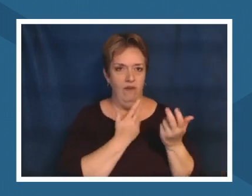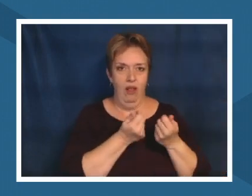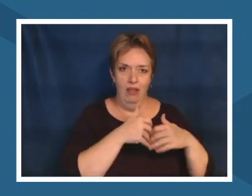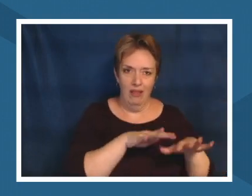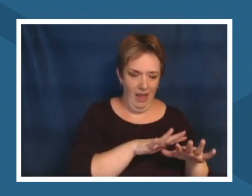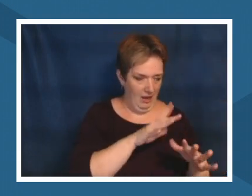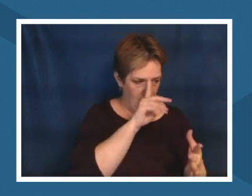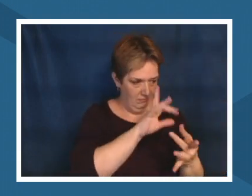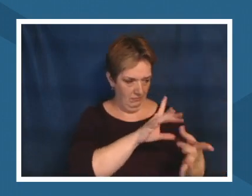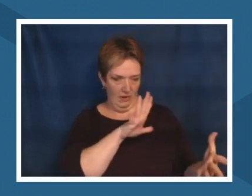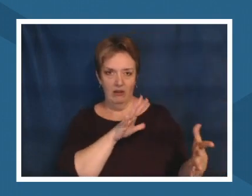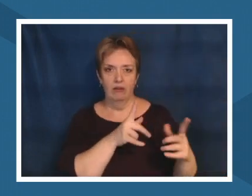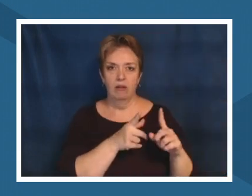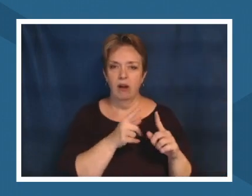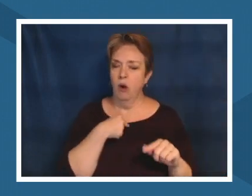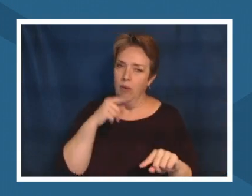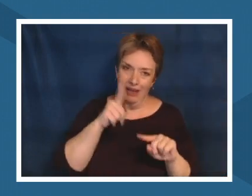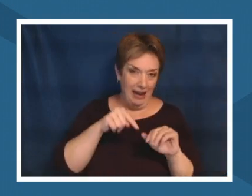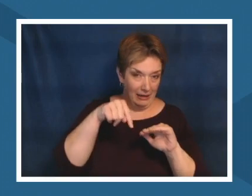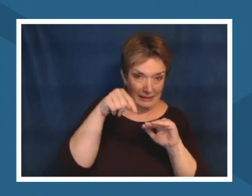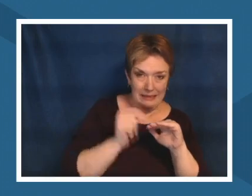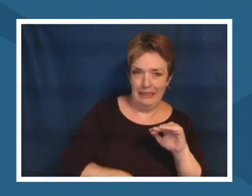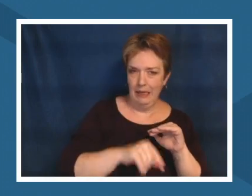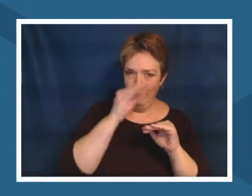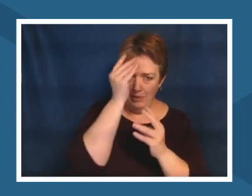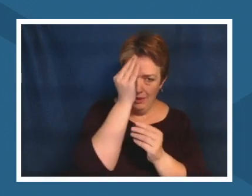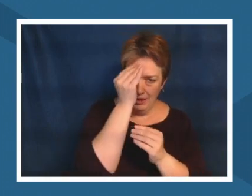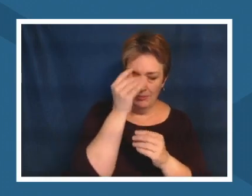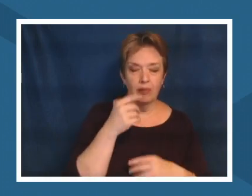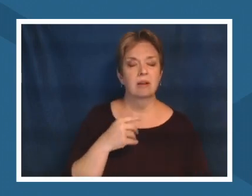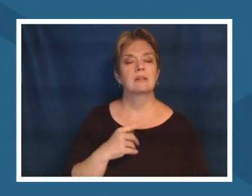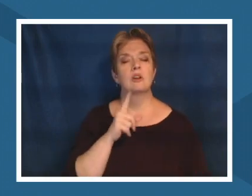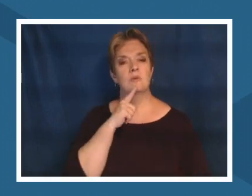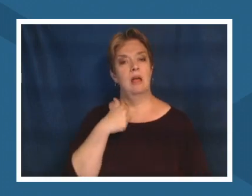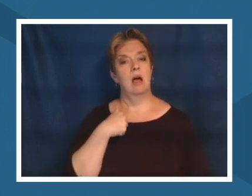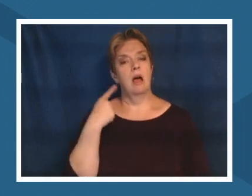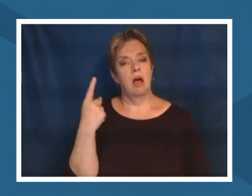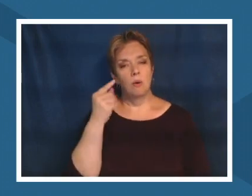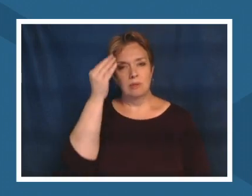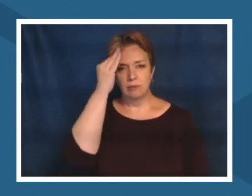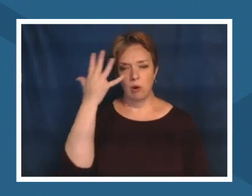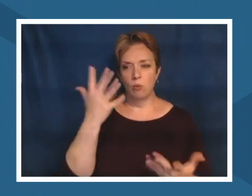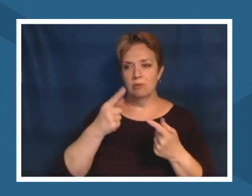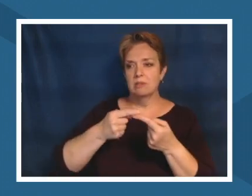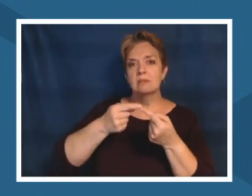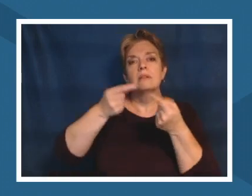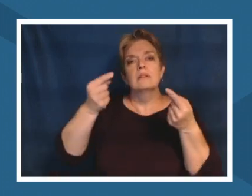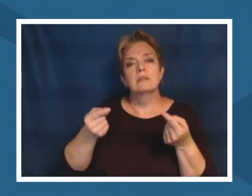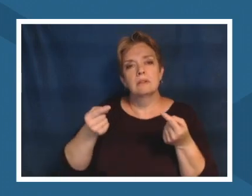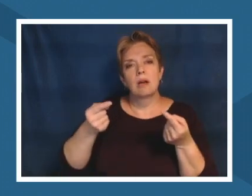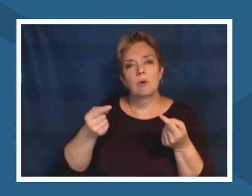forevermore i continue to think about the counter story and what story is not